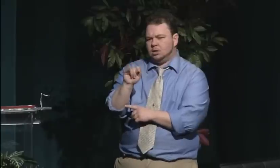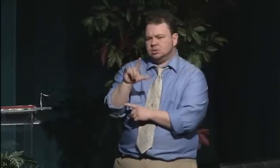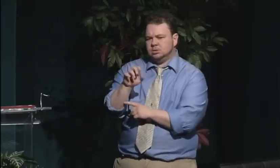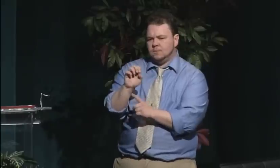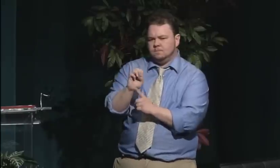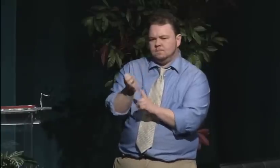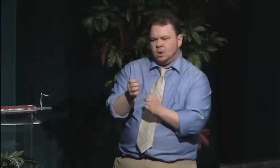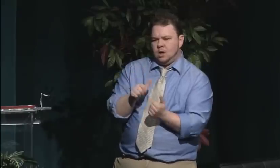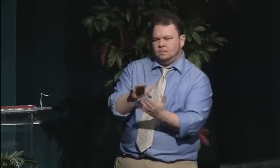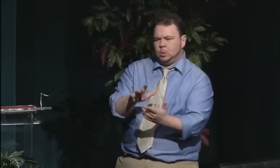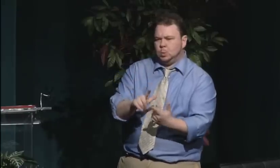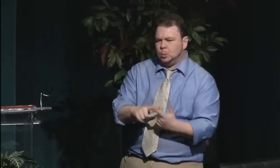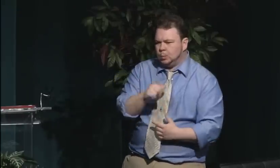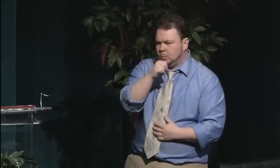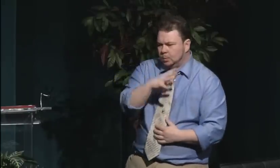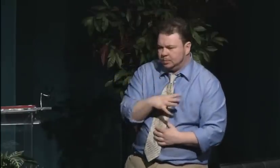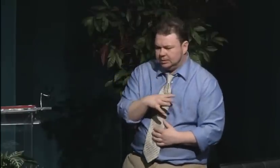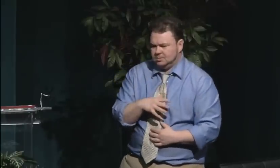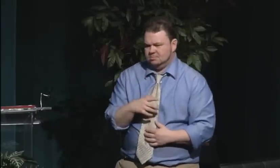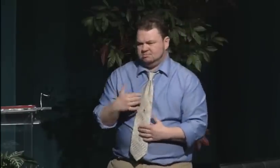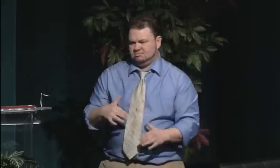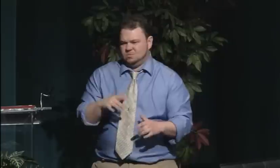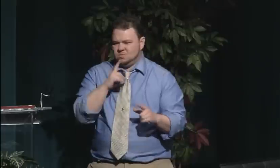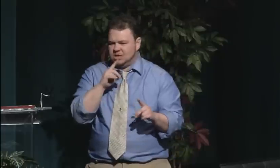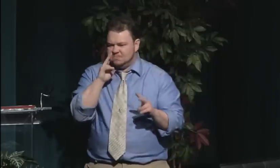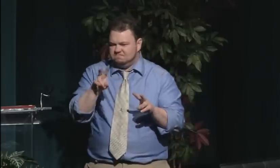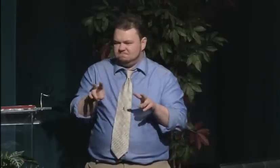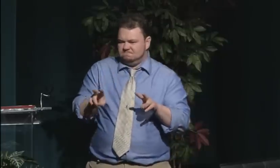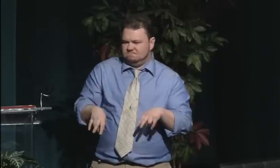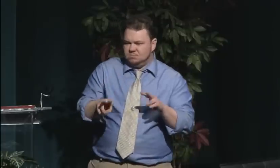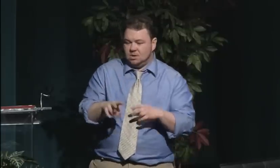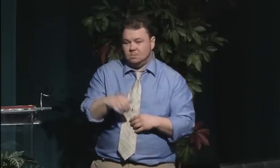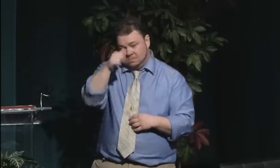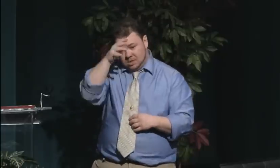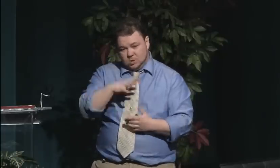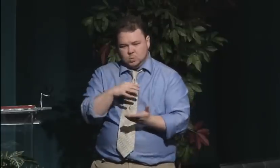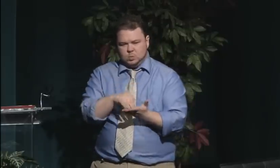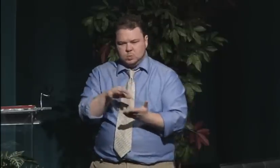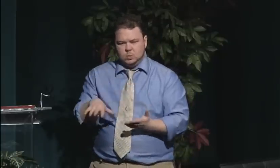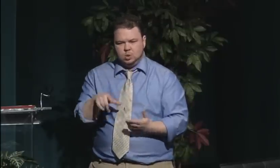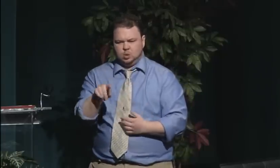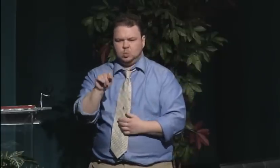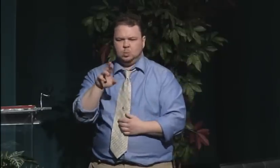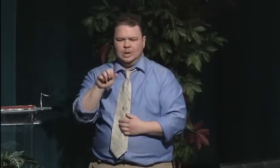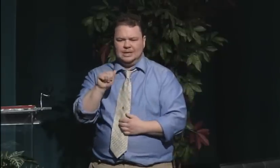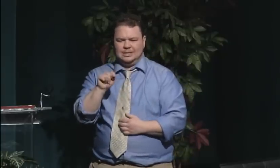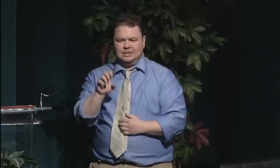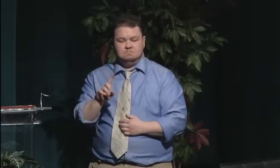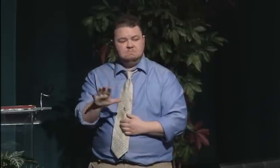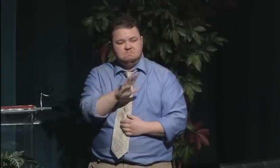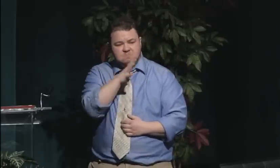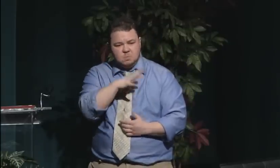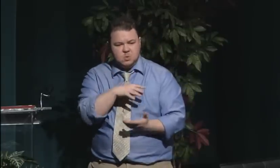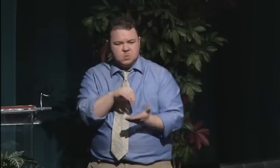and the progress was slow towards that end. Now, there was some women who were fighting for access